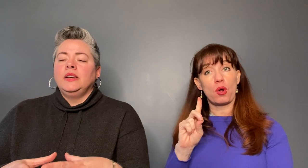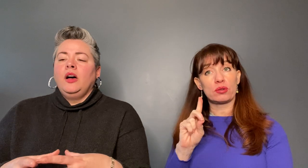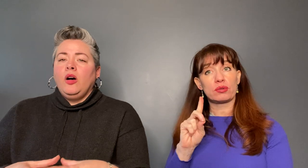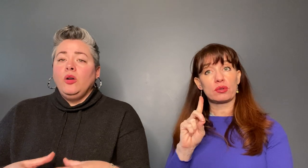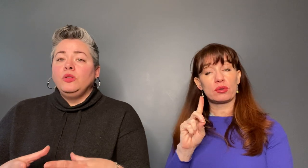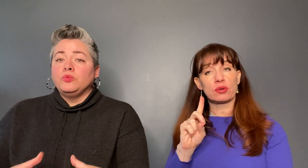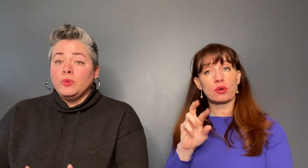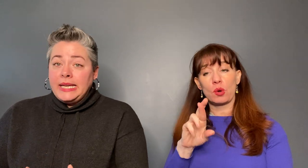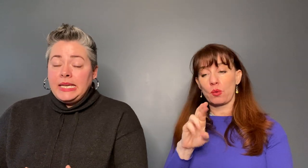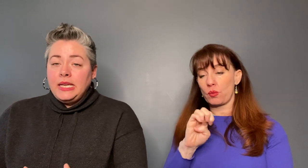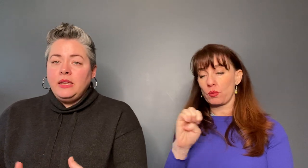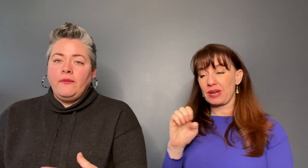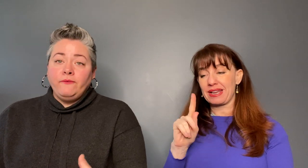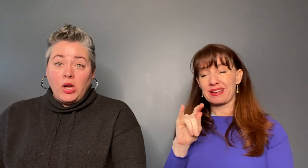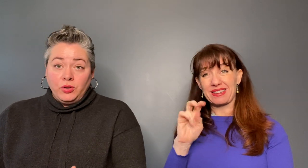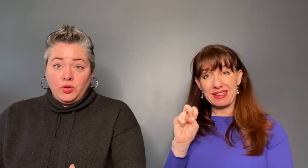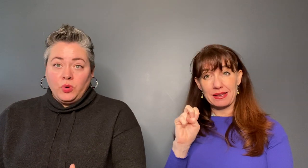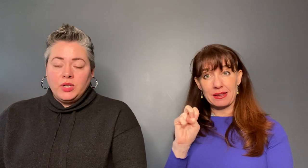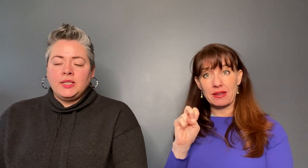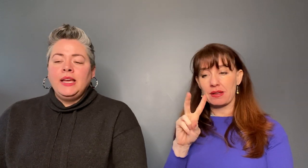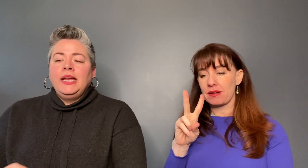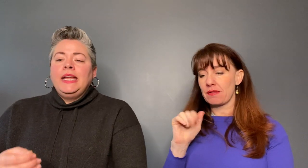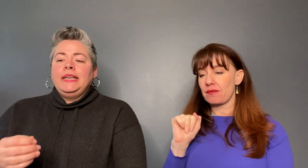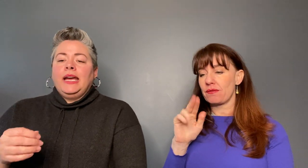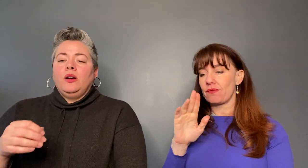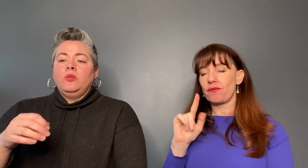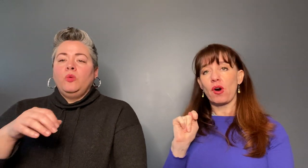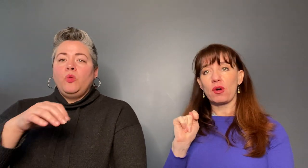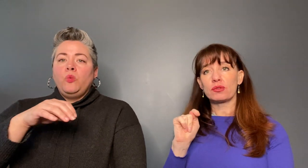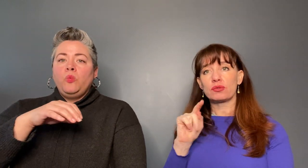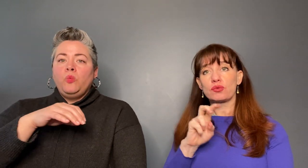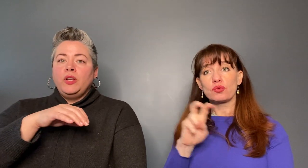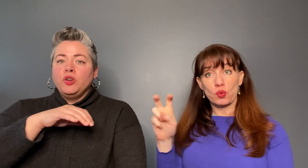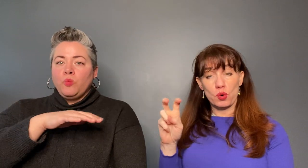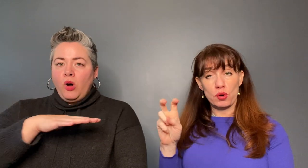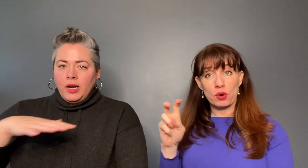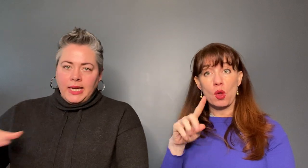Vault Tours. When you're walking